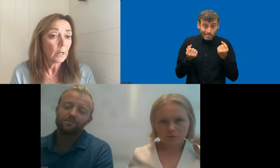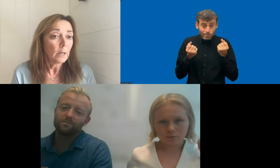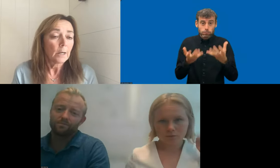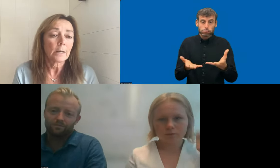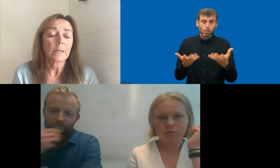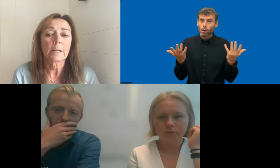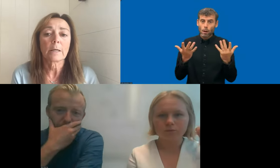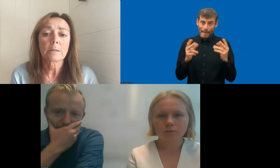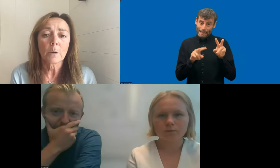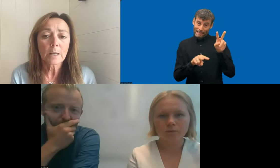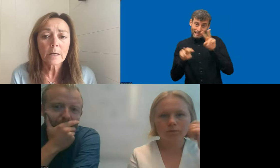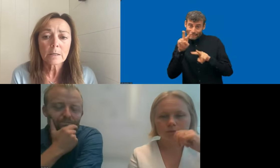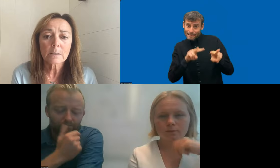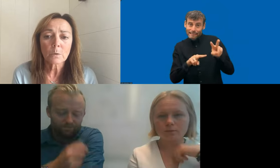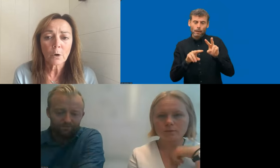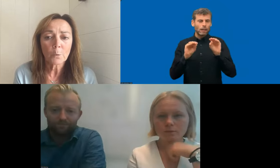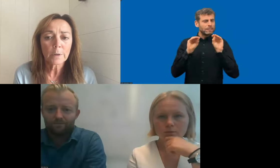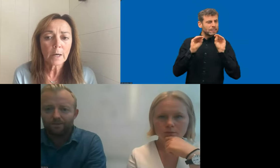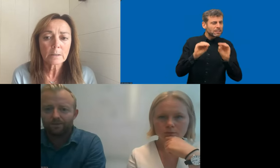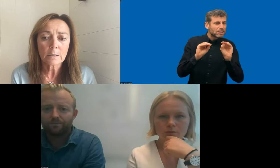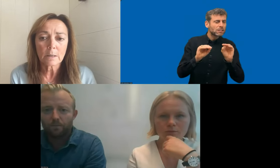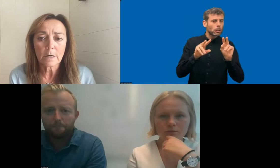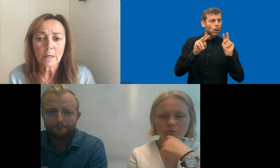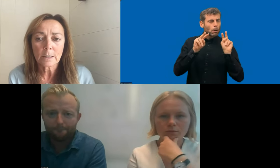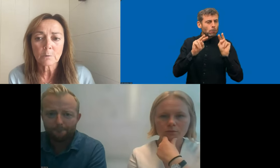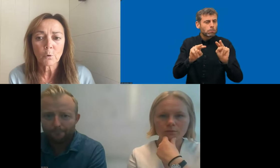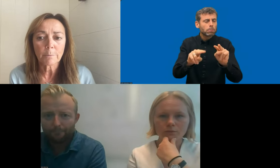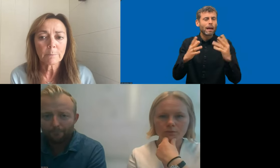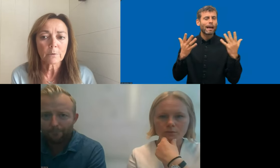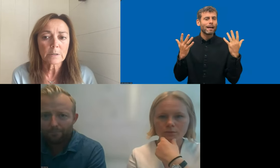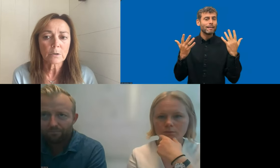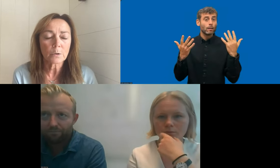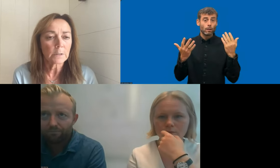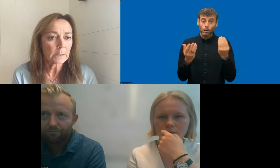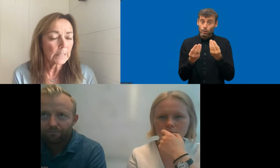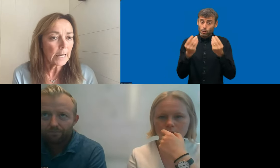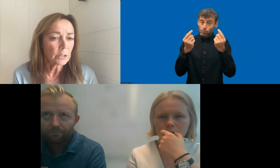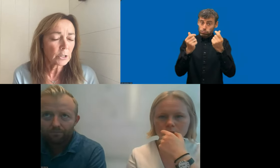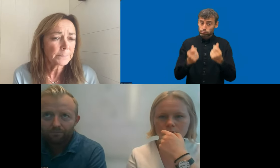anything like that. So any ideas to cope with that and get more people or institutions engaged?